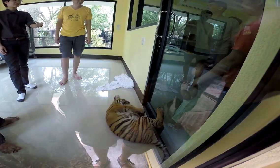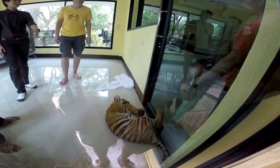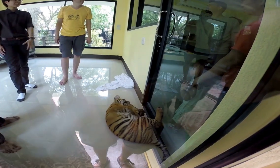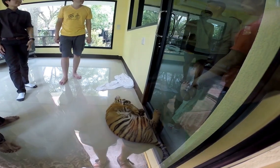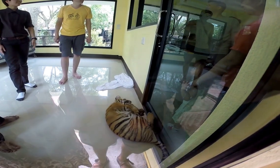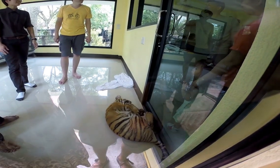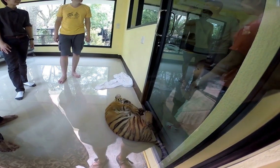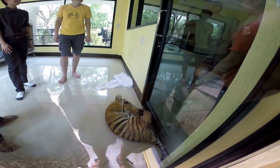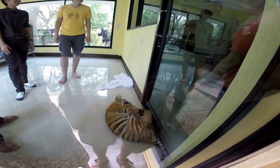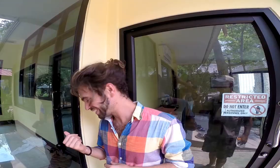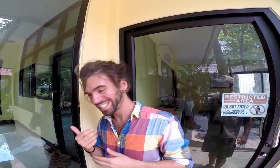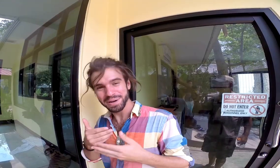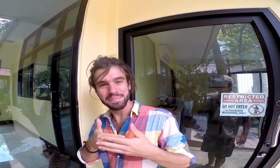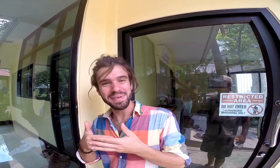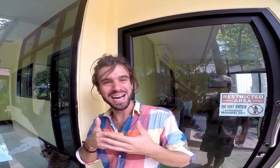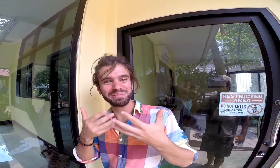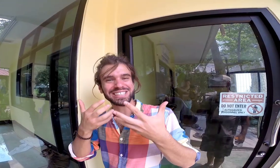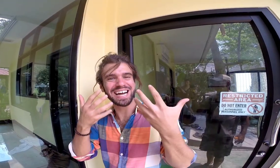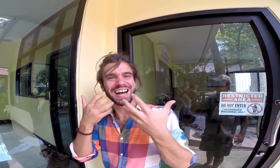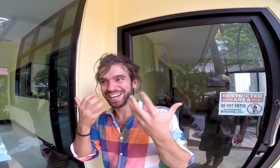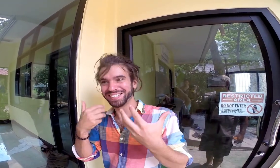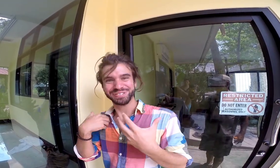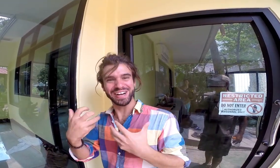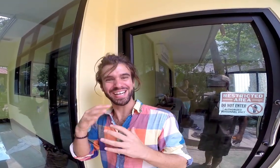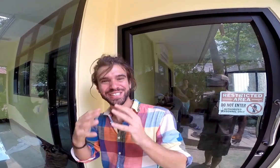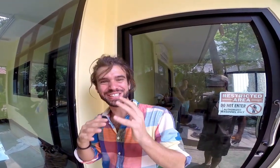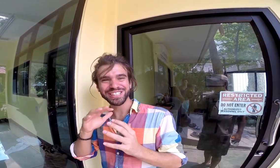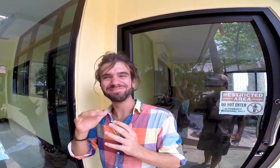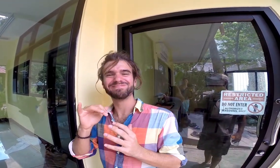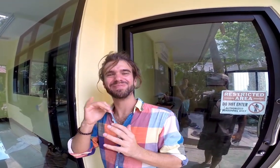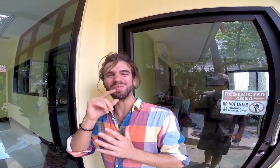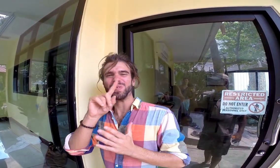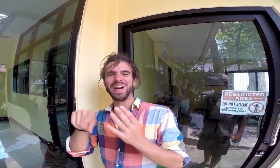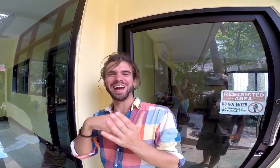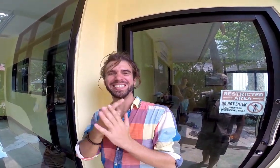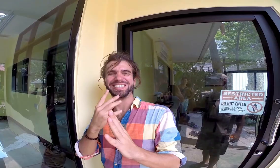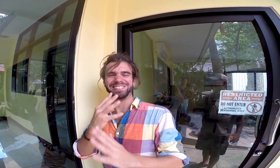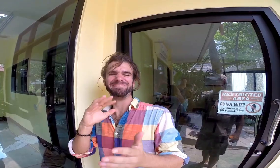A baby tiger! I wanted to see it up close and pet it, but there's a hour wait so I"m not going to do it.